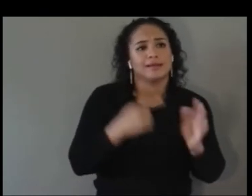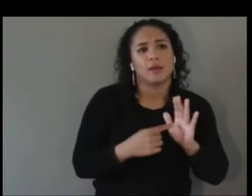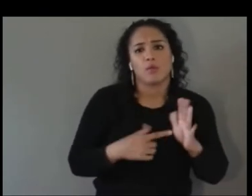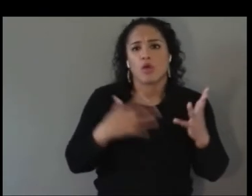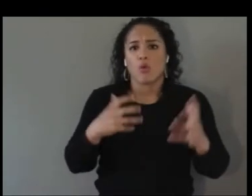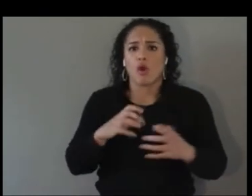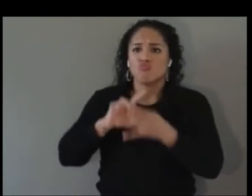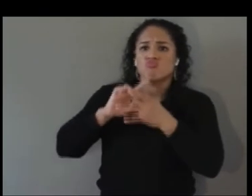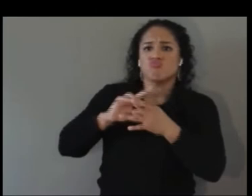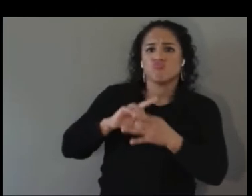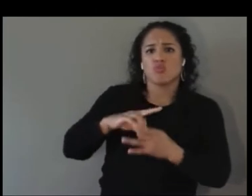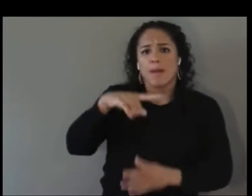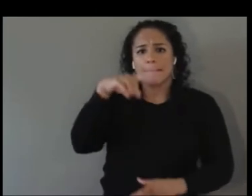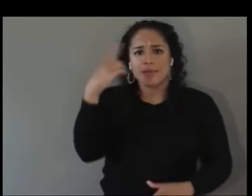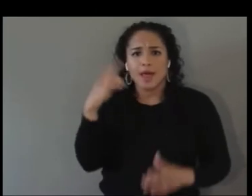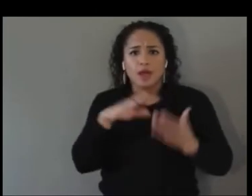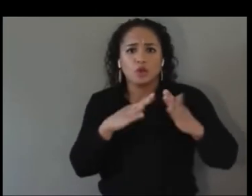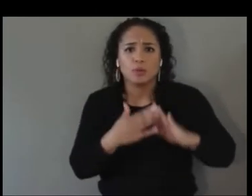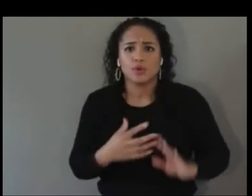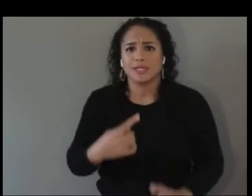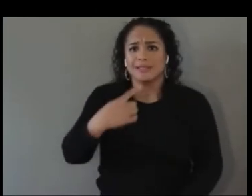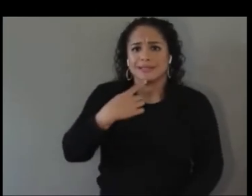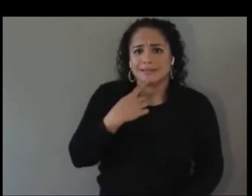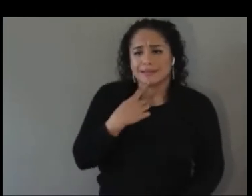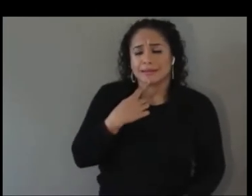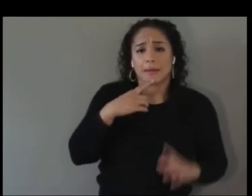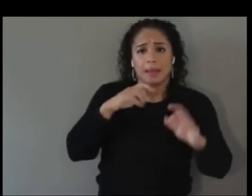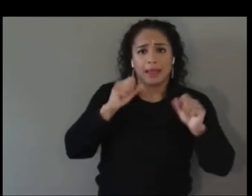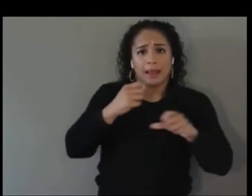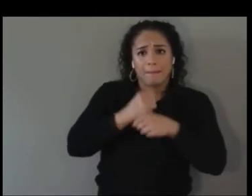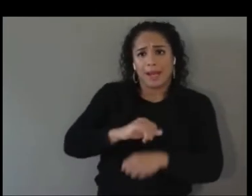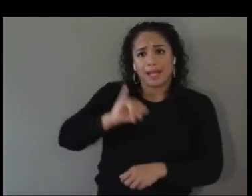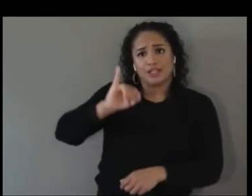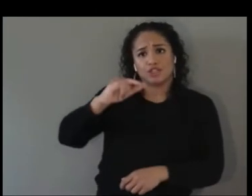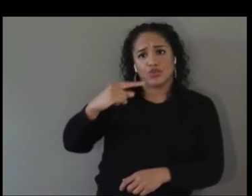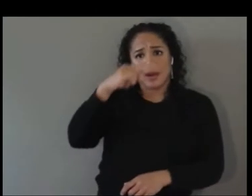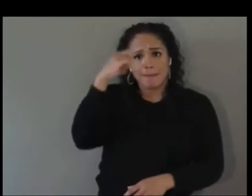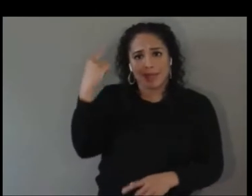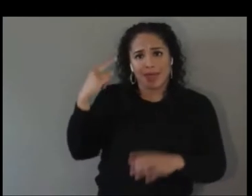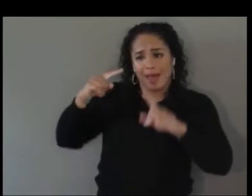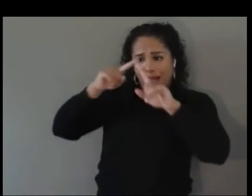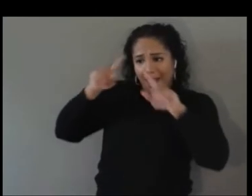pages black and saying we're with you and marketing opportunities. I'll believe it that you say that